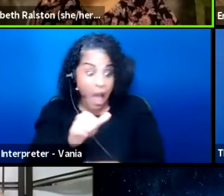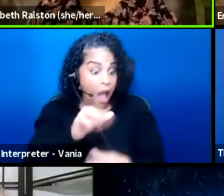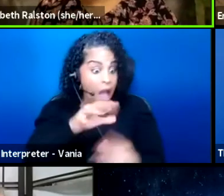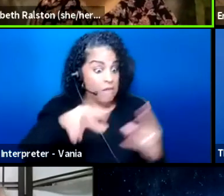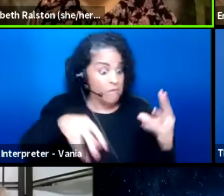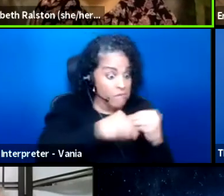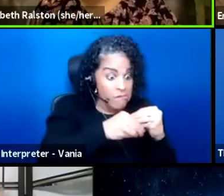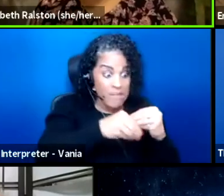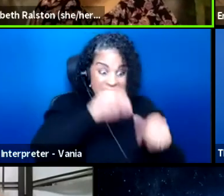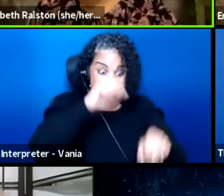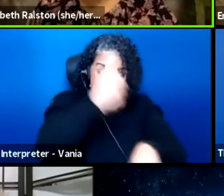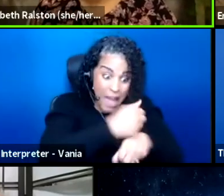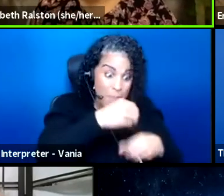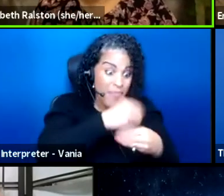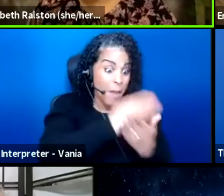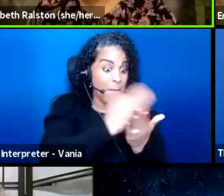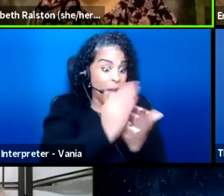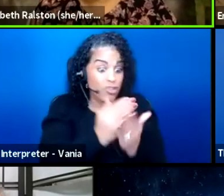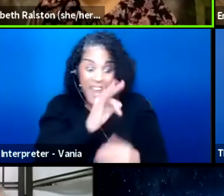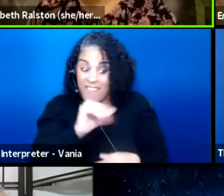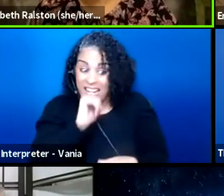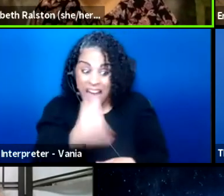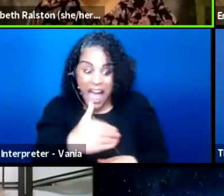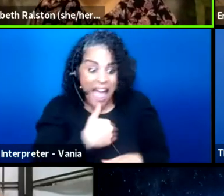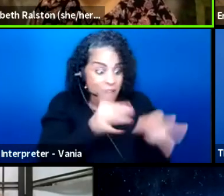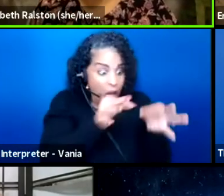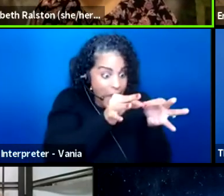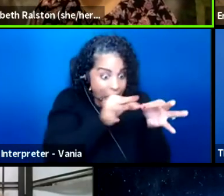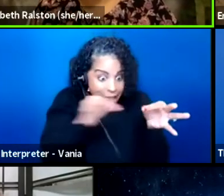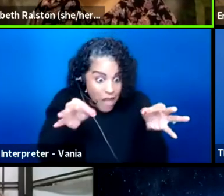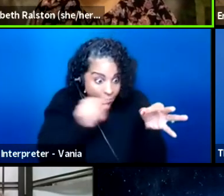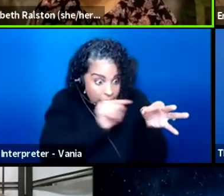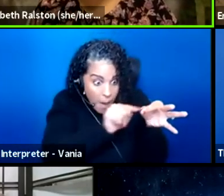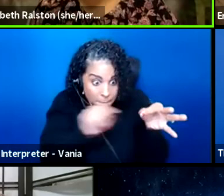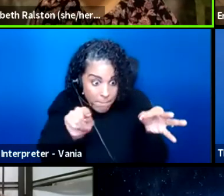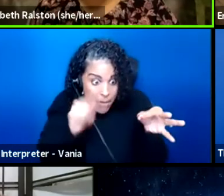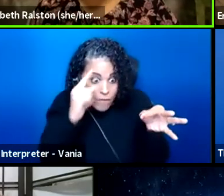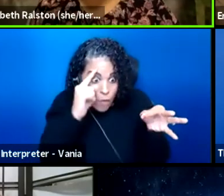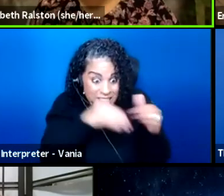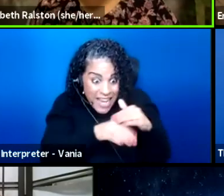if there's not a line item for accessibility in your budget, it's not going to happen.